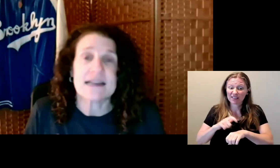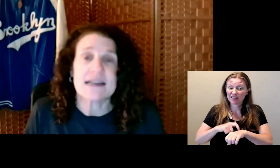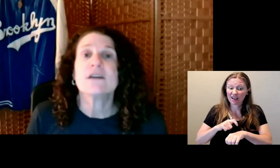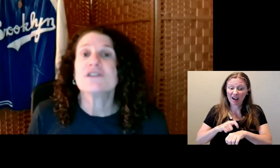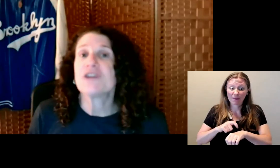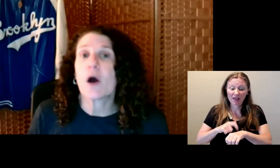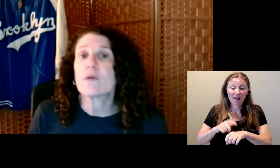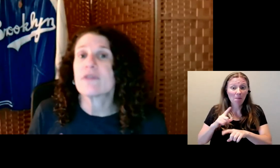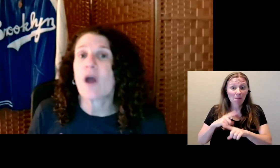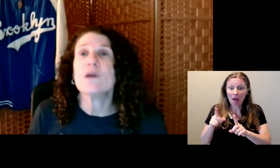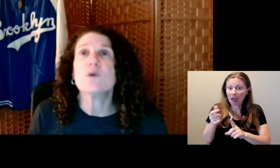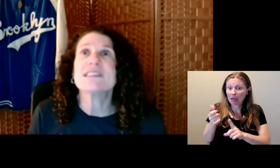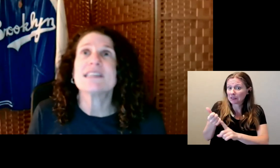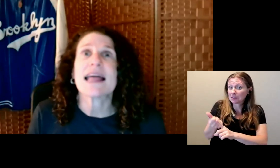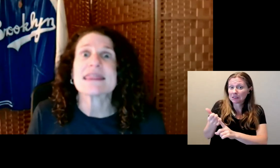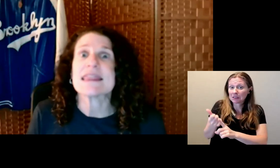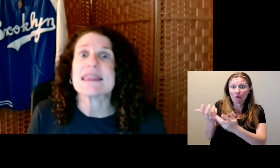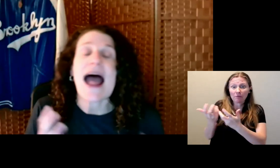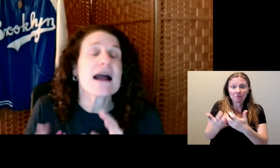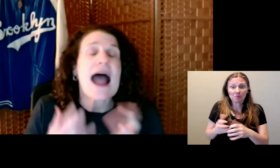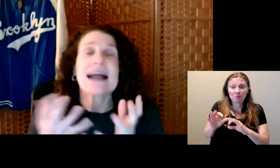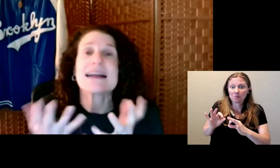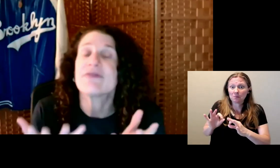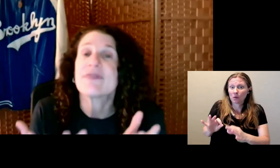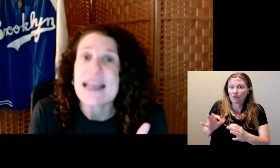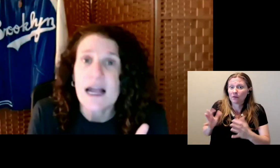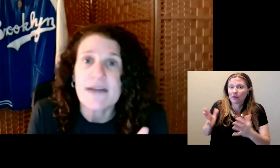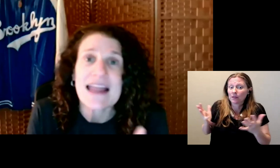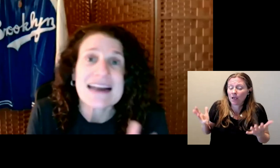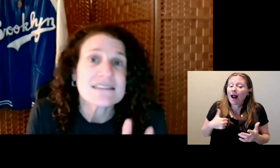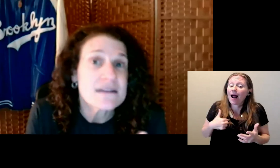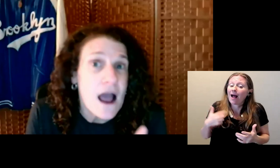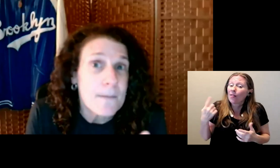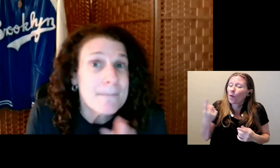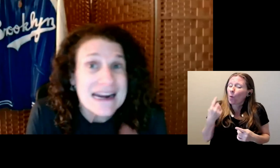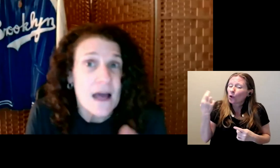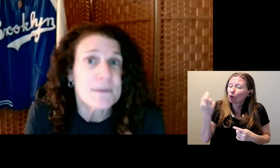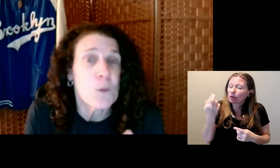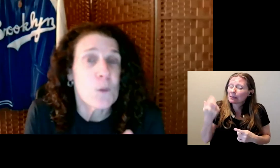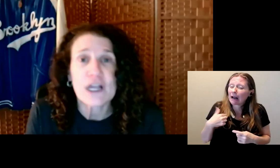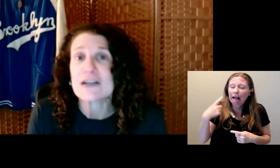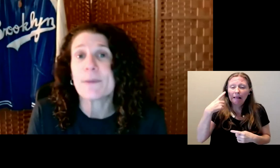So the only reason I can think of that it may not be working...